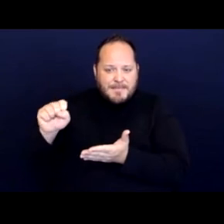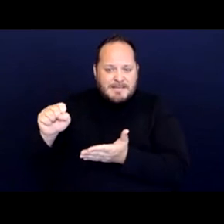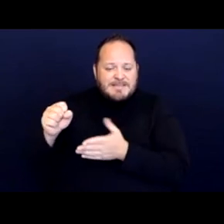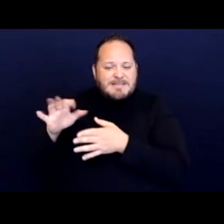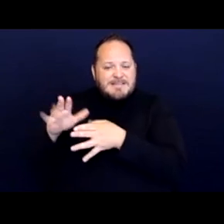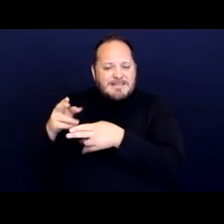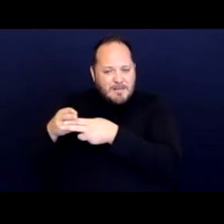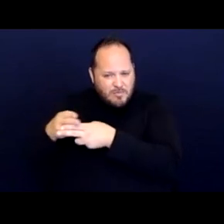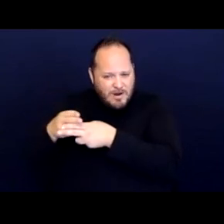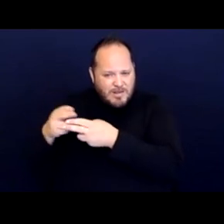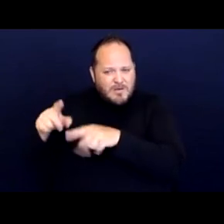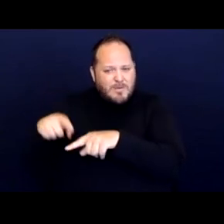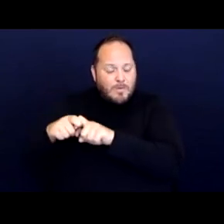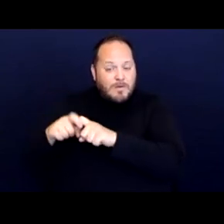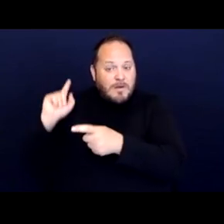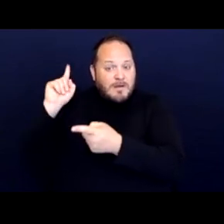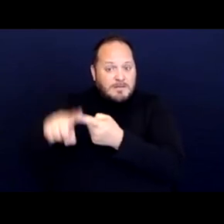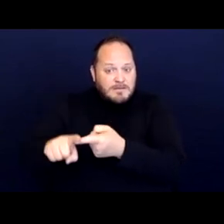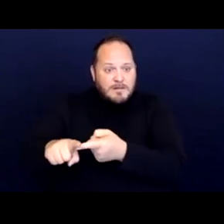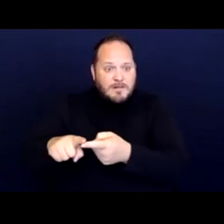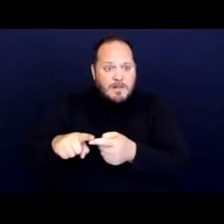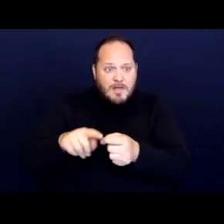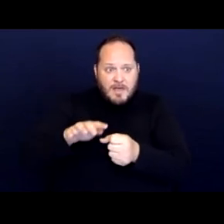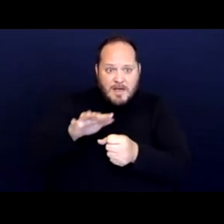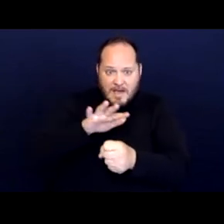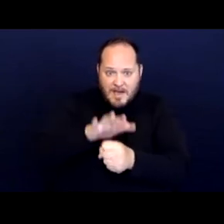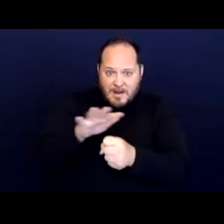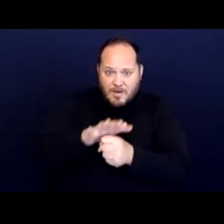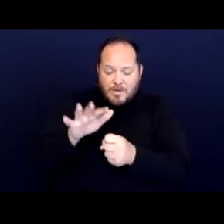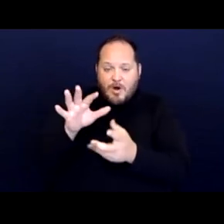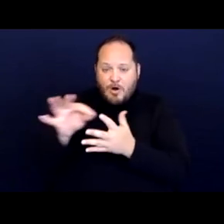until adequate alternative shelter had been offered